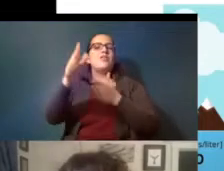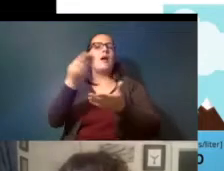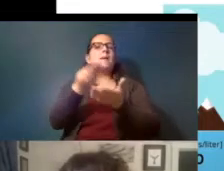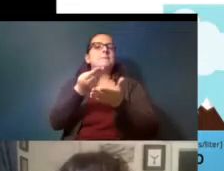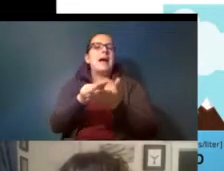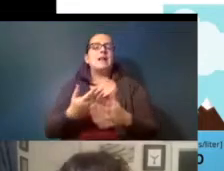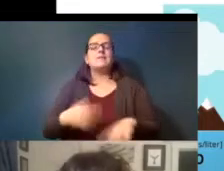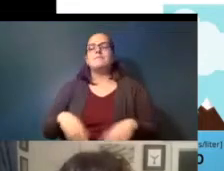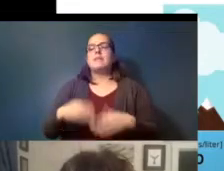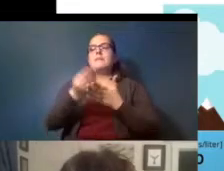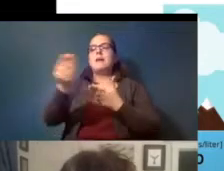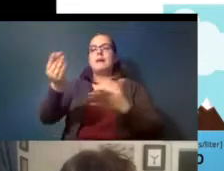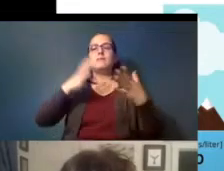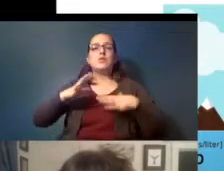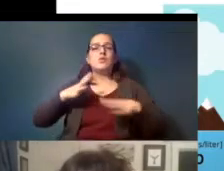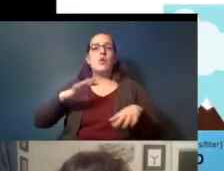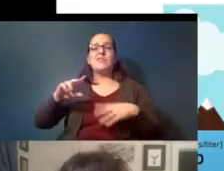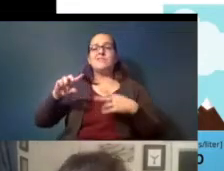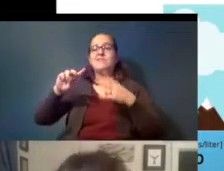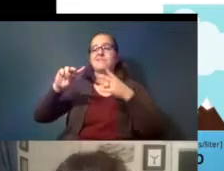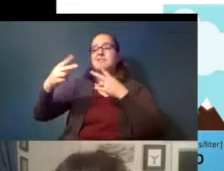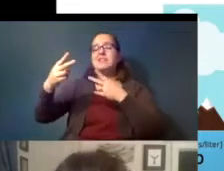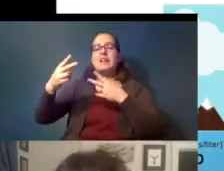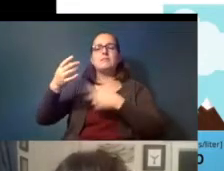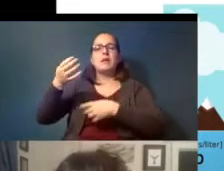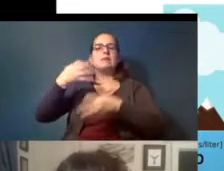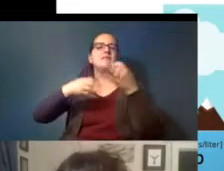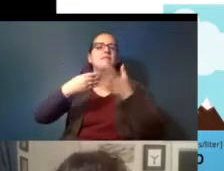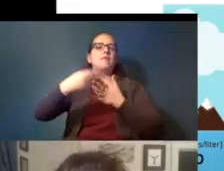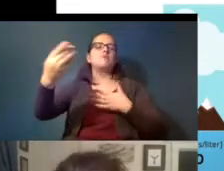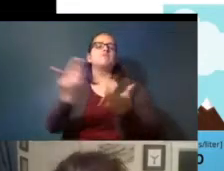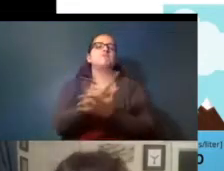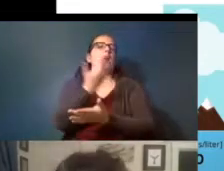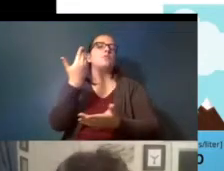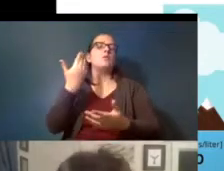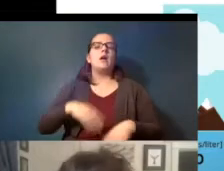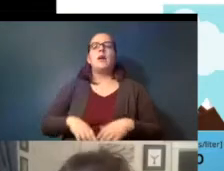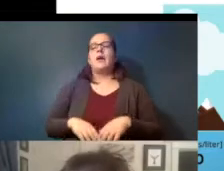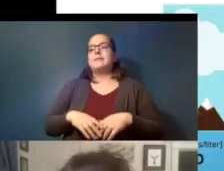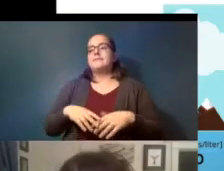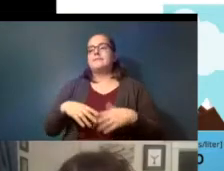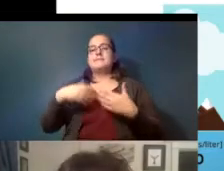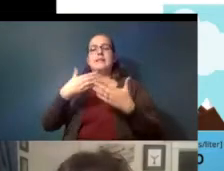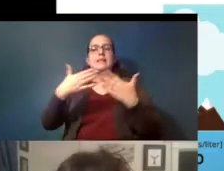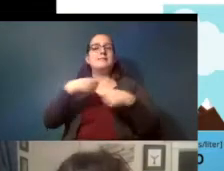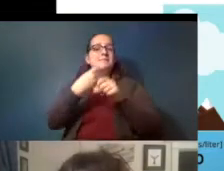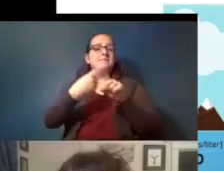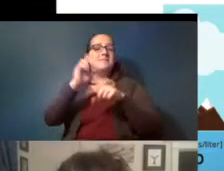clothing secondhand instead of buying a brand new things made out of natural materials like cotton